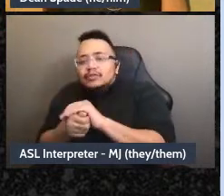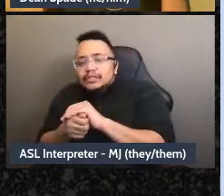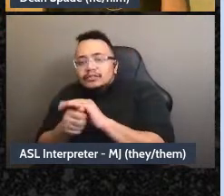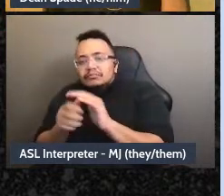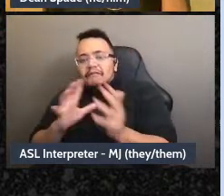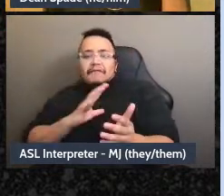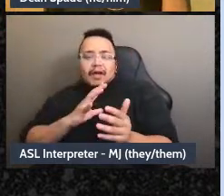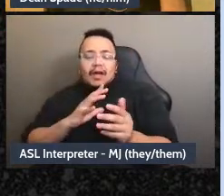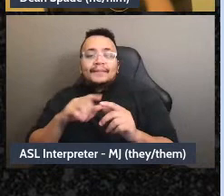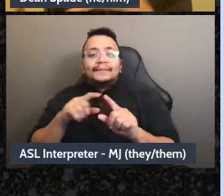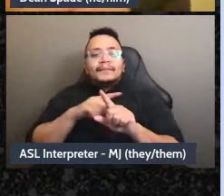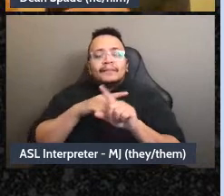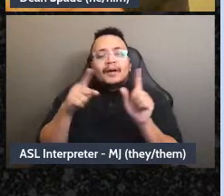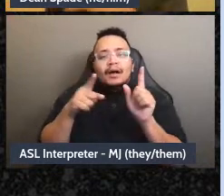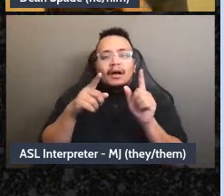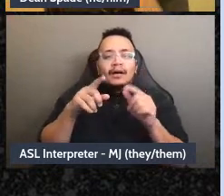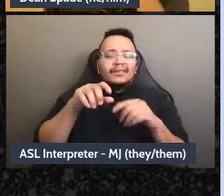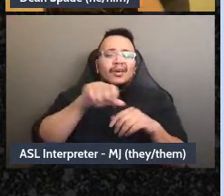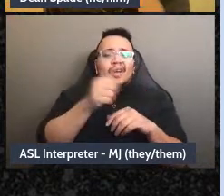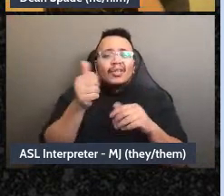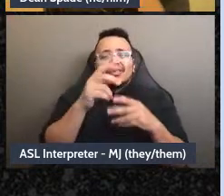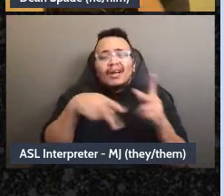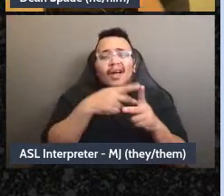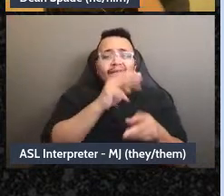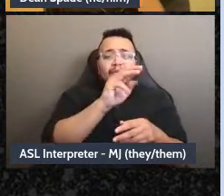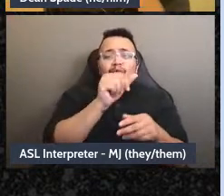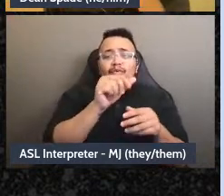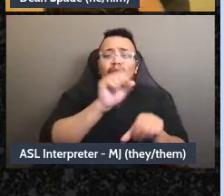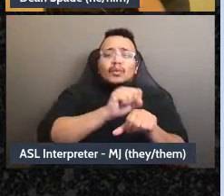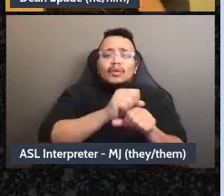mutual aid work that where other parts might be more important to have security around,